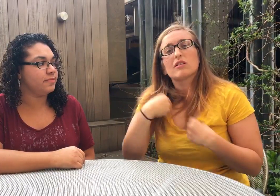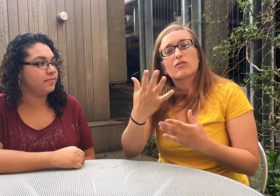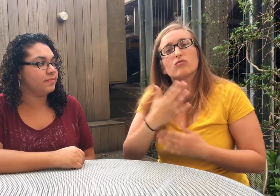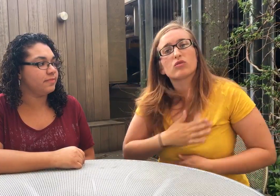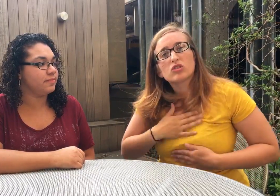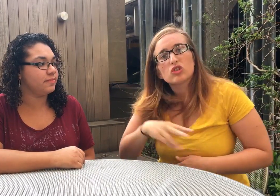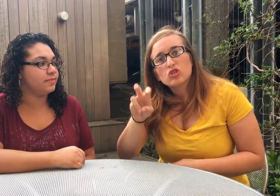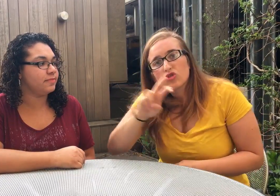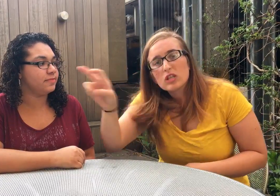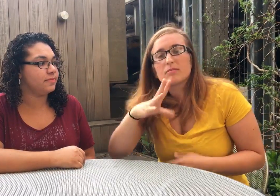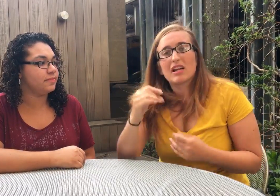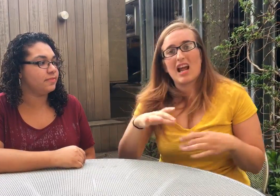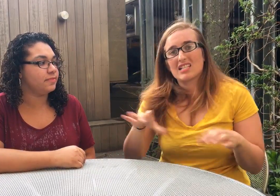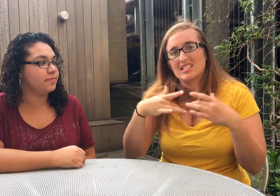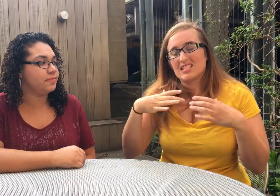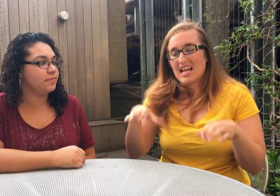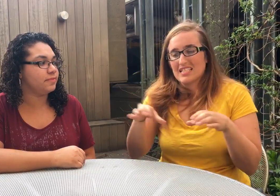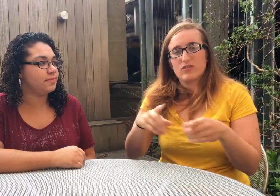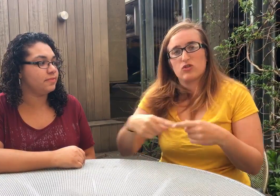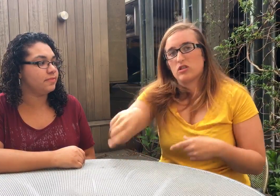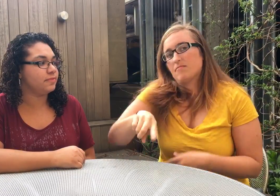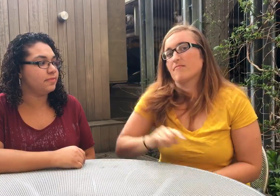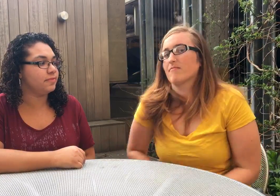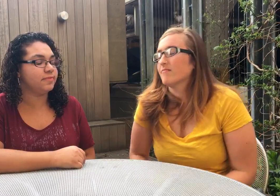I provide entertainment trips and activities for them